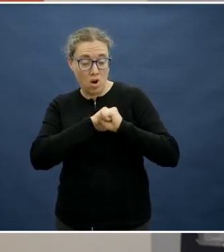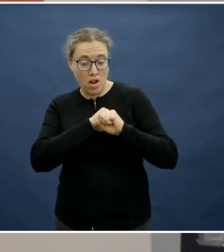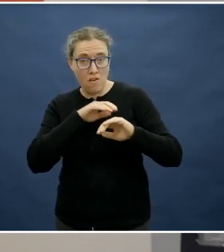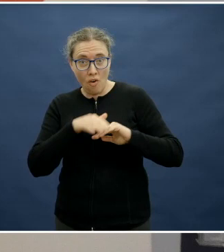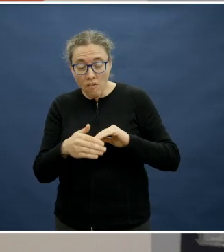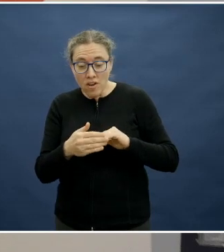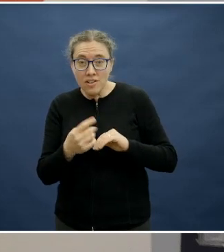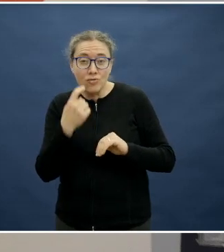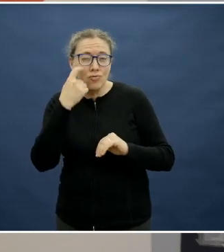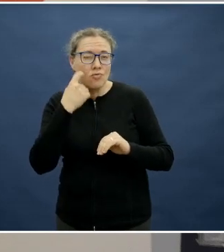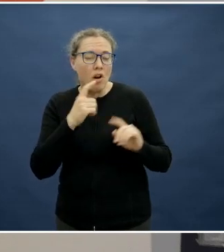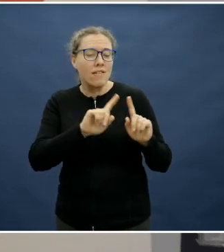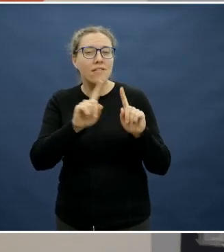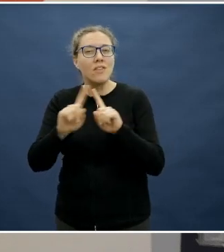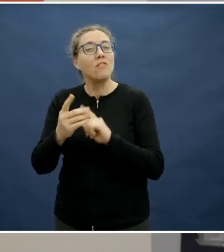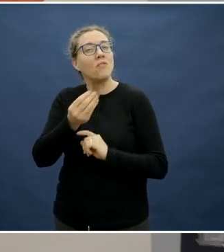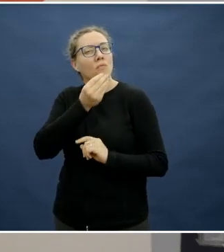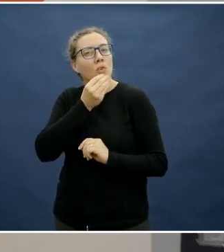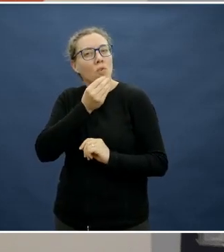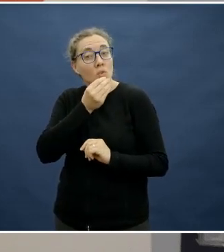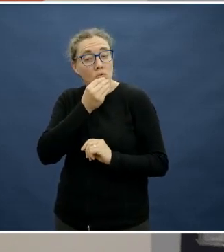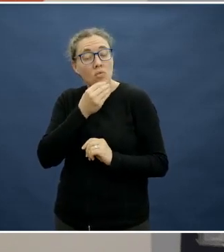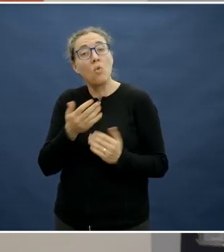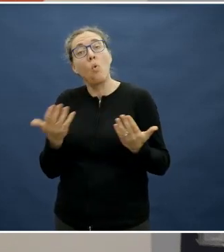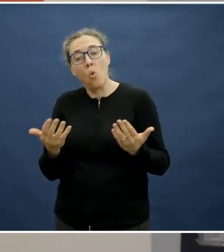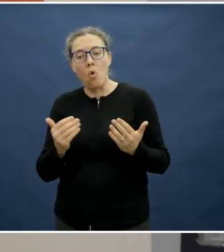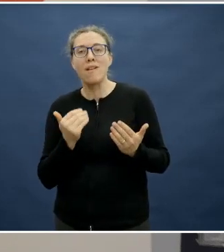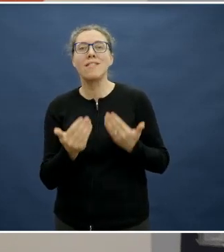eating. So it doesn't have to be the goal doesn't have to be getting my child to eat.